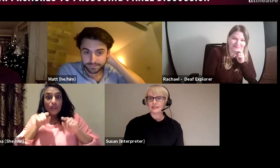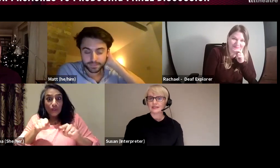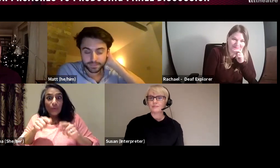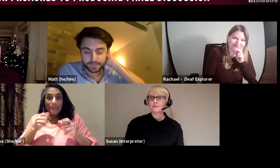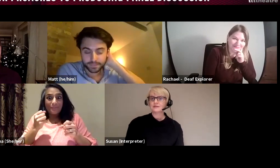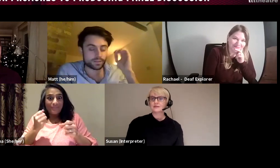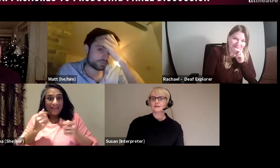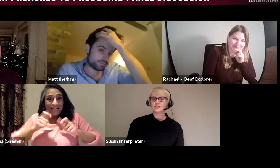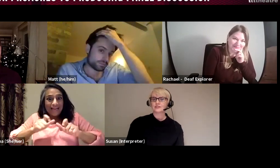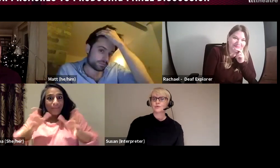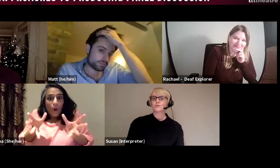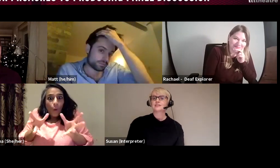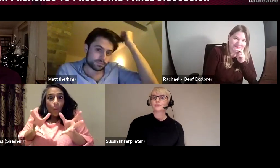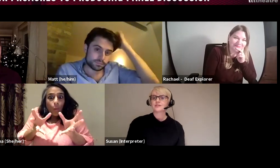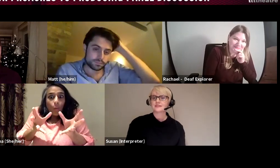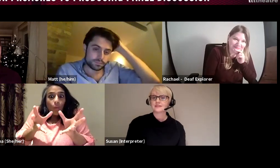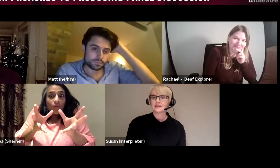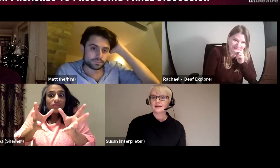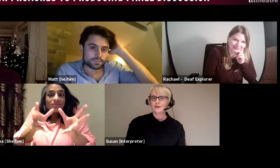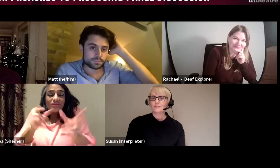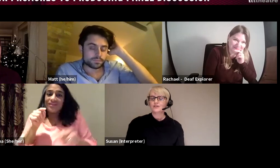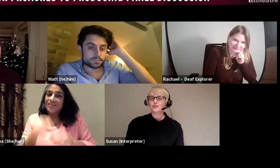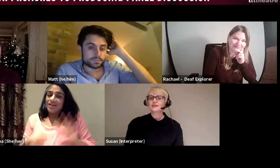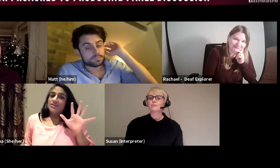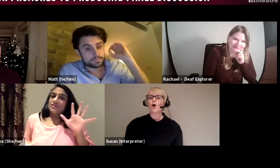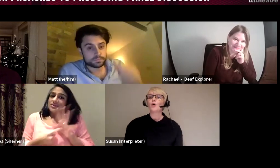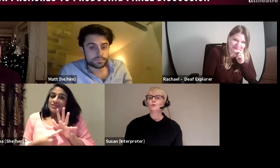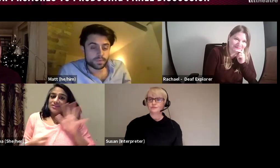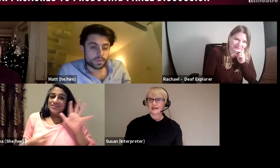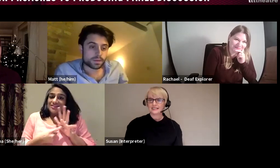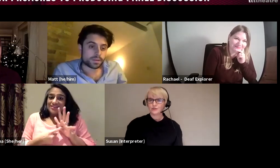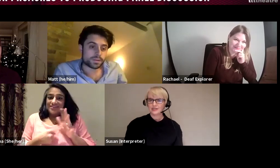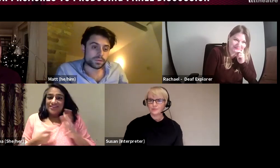it may be that the culture is already present, but you keep hold of that, you keep it